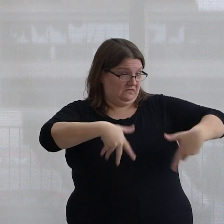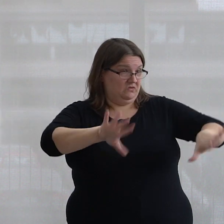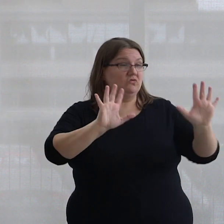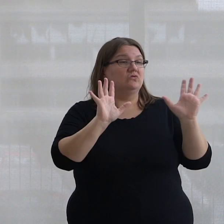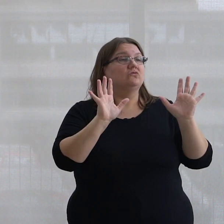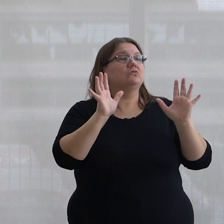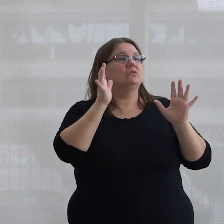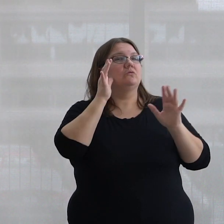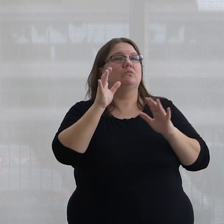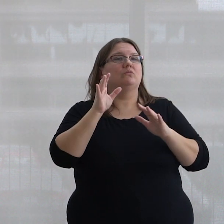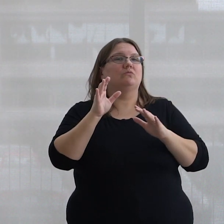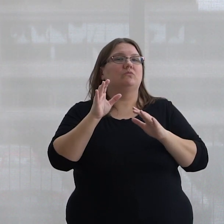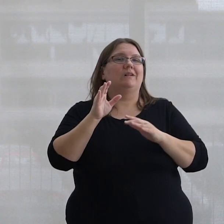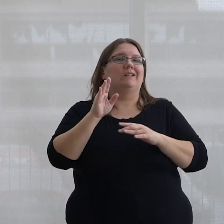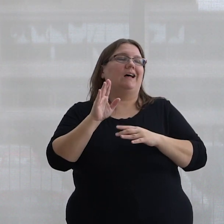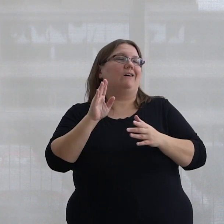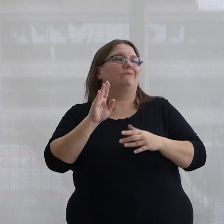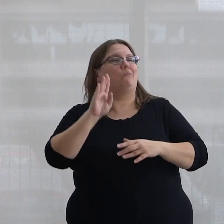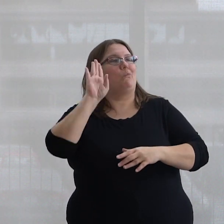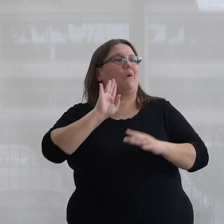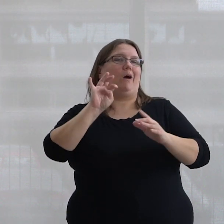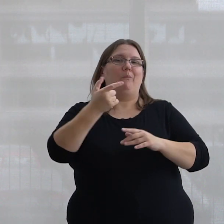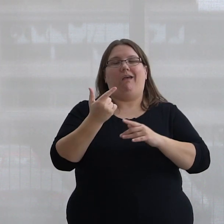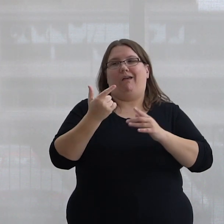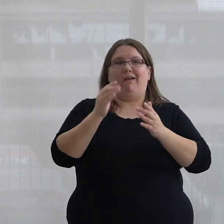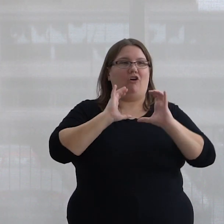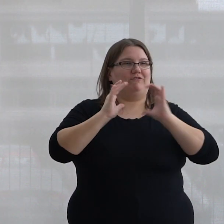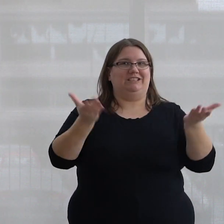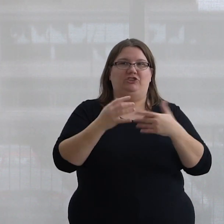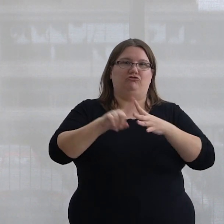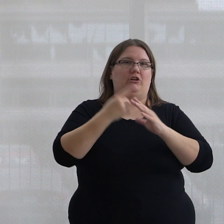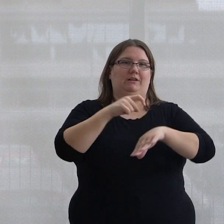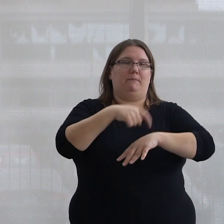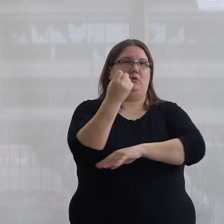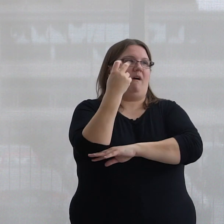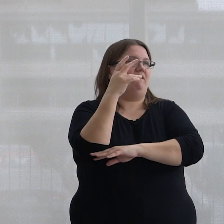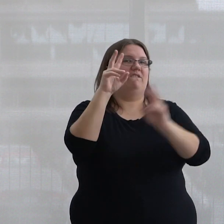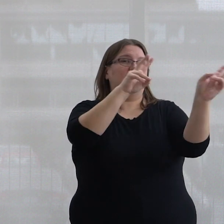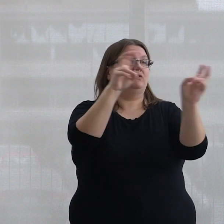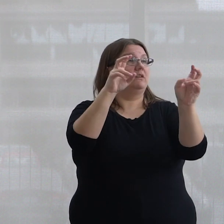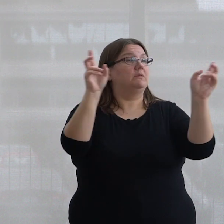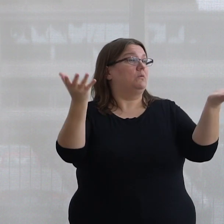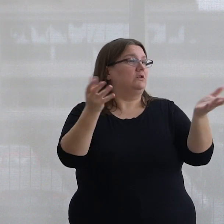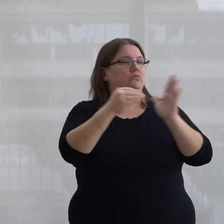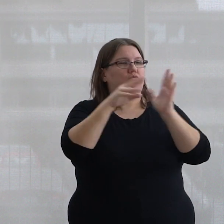there will be a brown-bag conversation in this exact room beginning at 12 PM. The topic being discussed is student perspectives